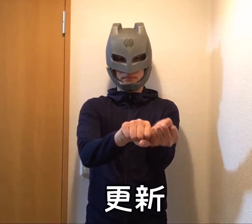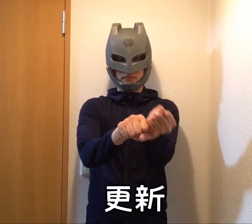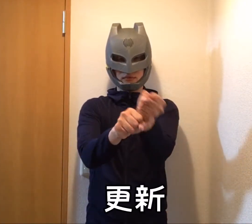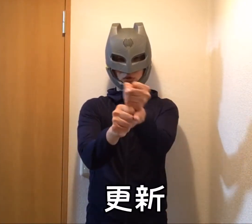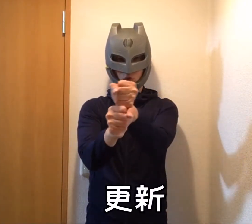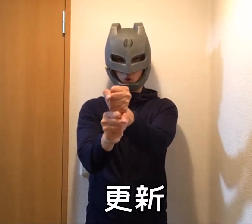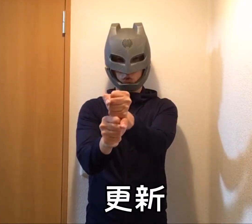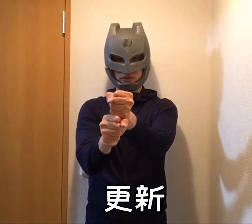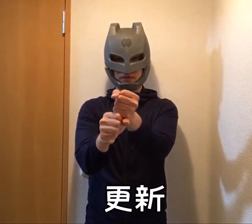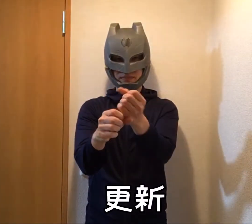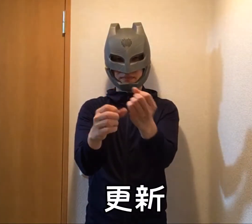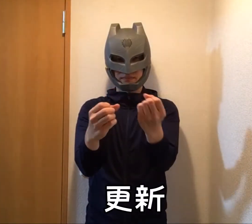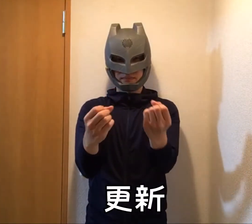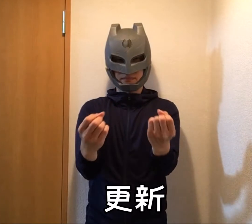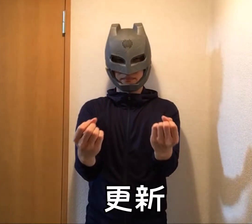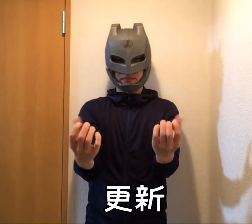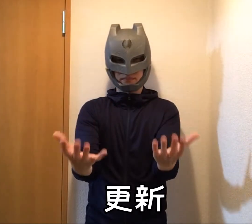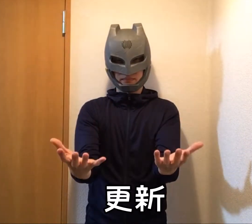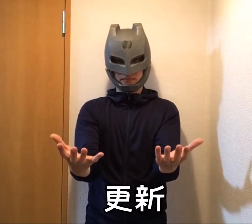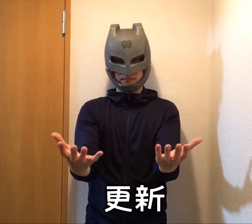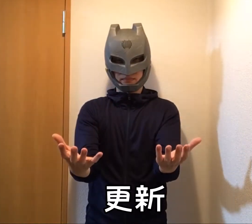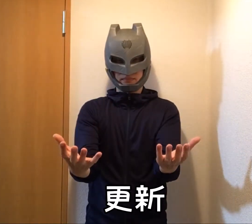Update / Renewal / Renovation